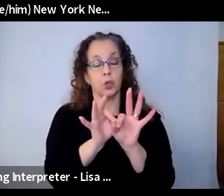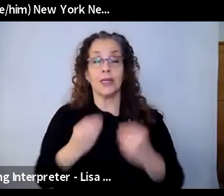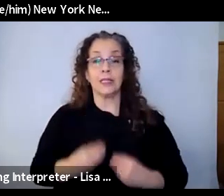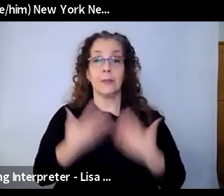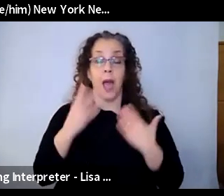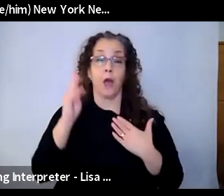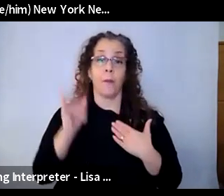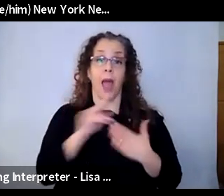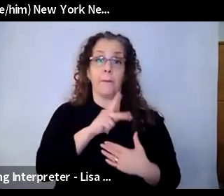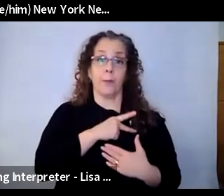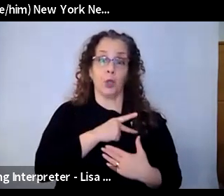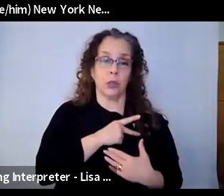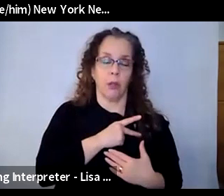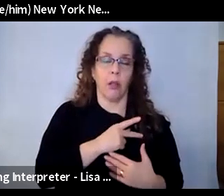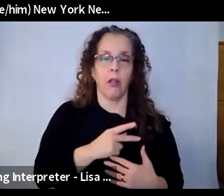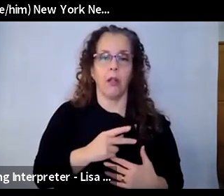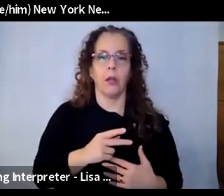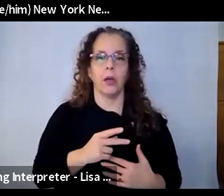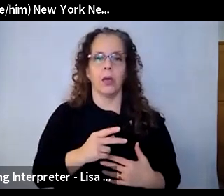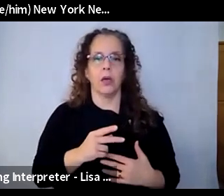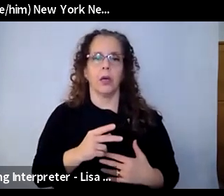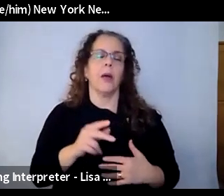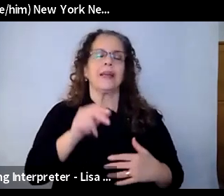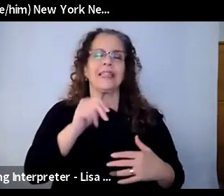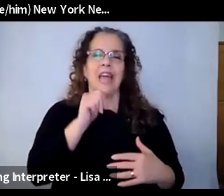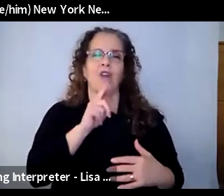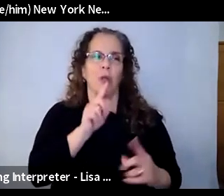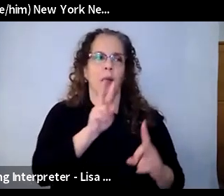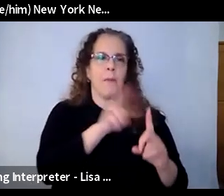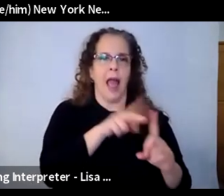applicable in a K through 12 context, right, because we are